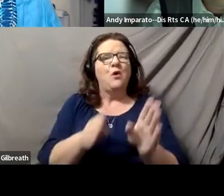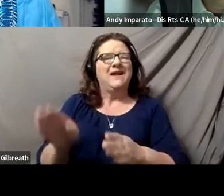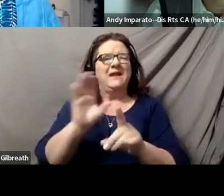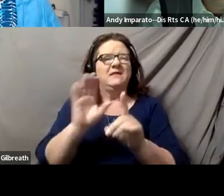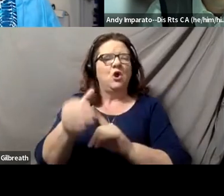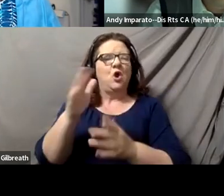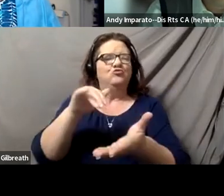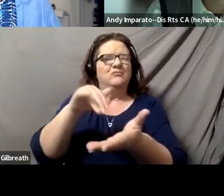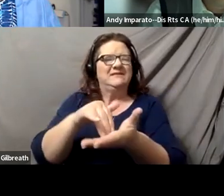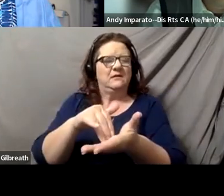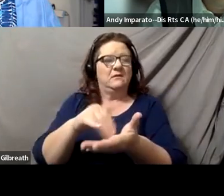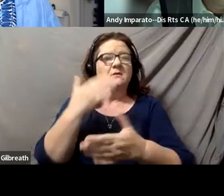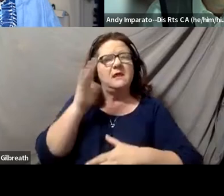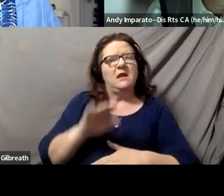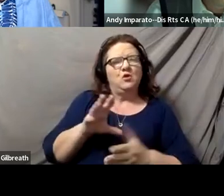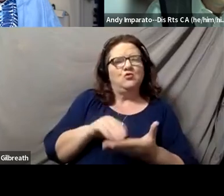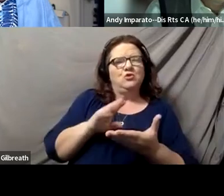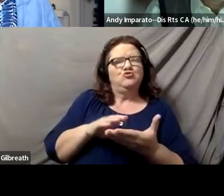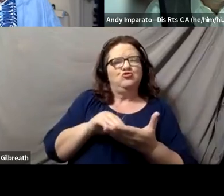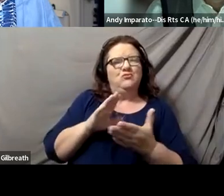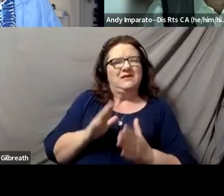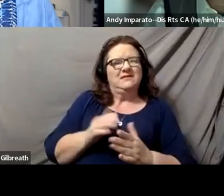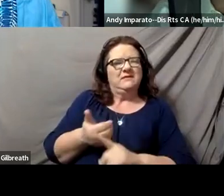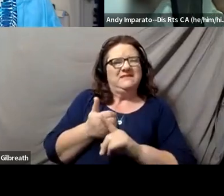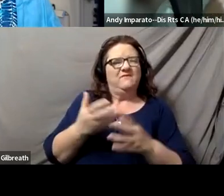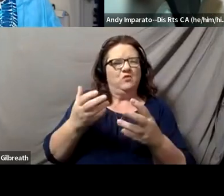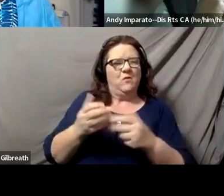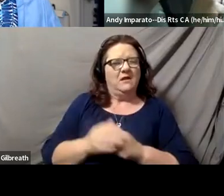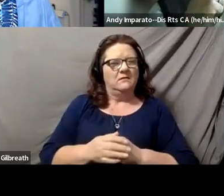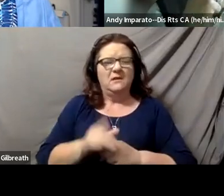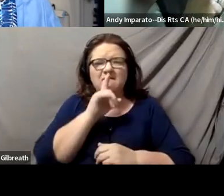that I know the students are trying to get, I think is very important.